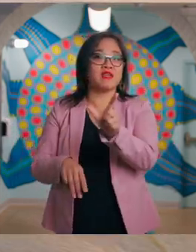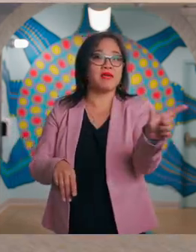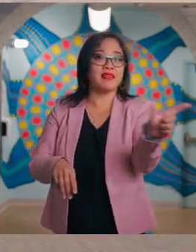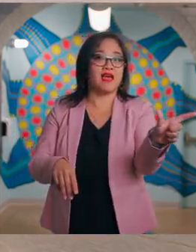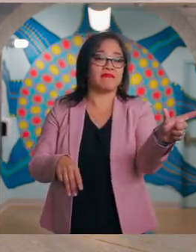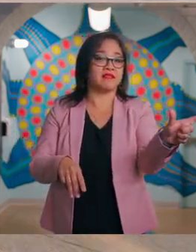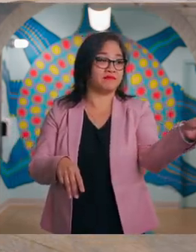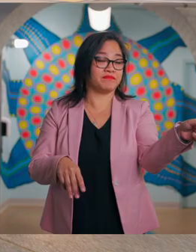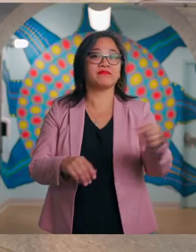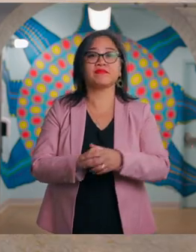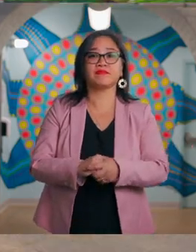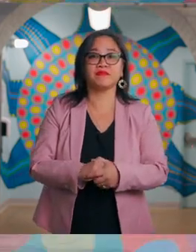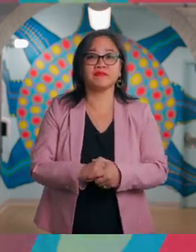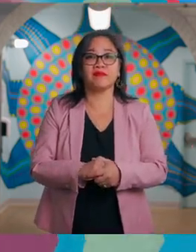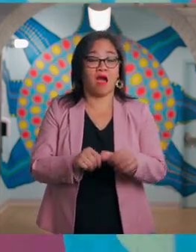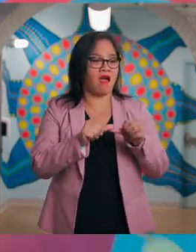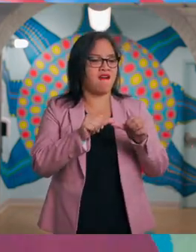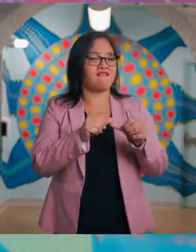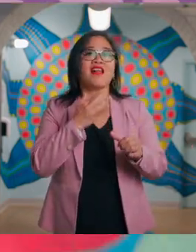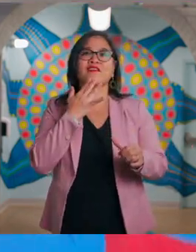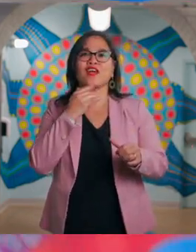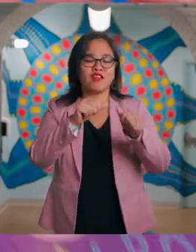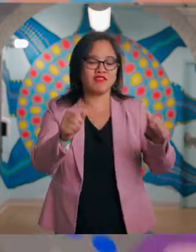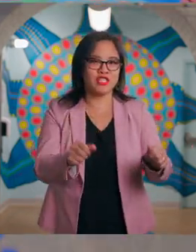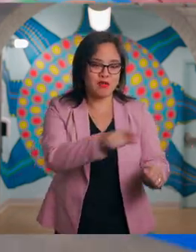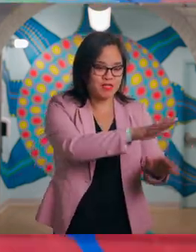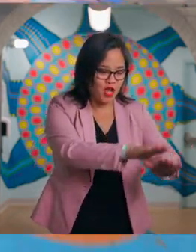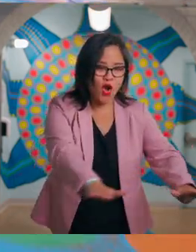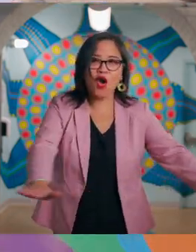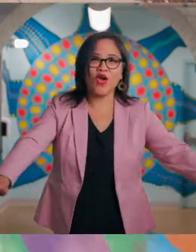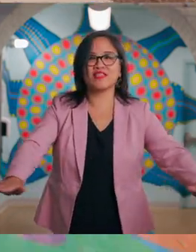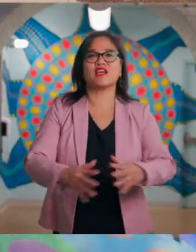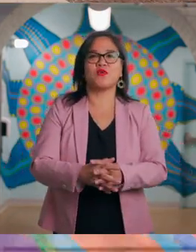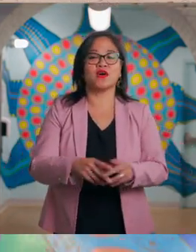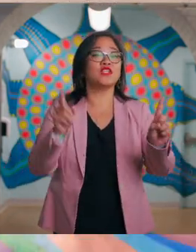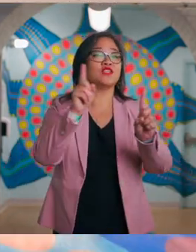Follow the colorful shapes on the sidewalk to MuseumLab.